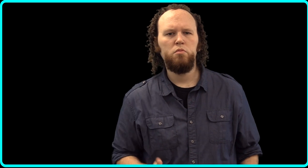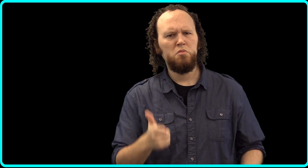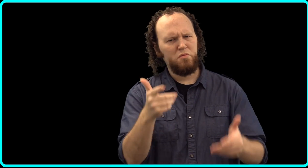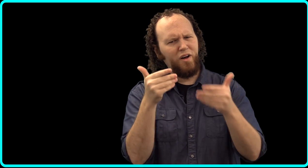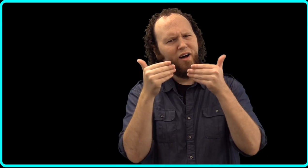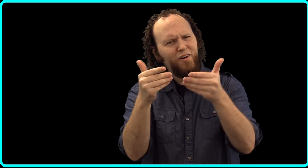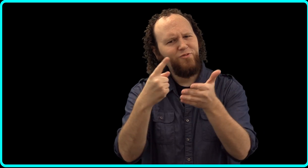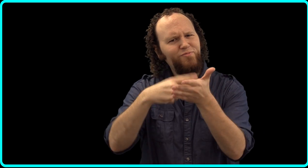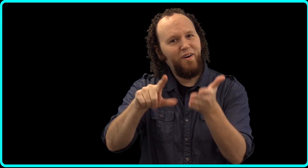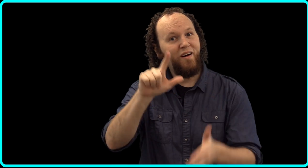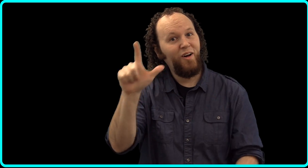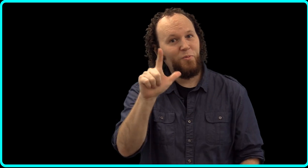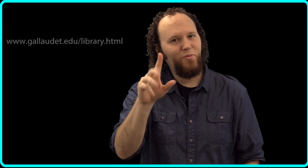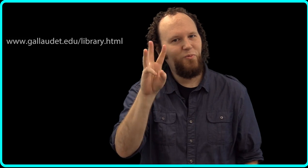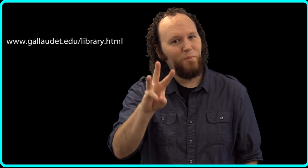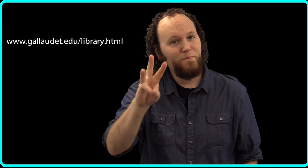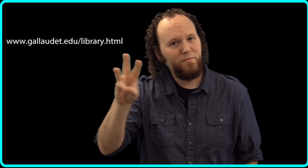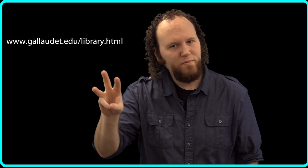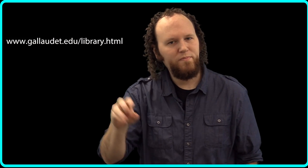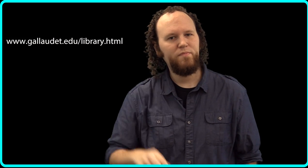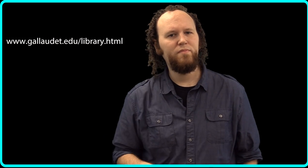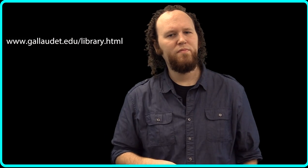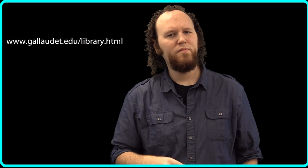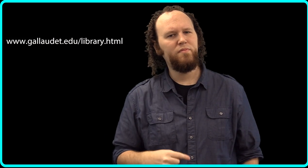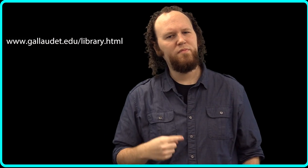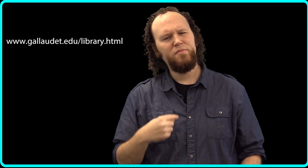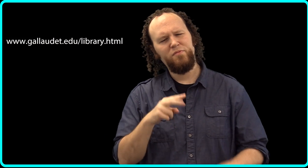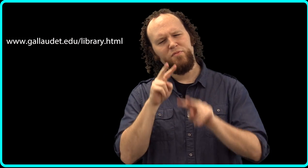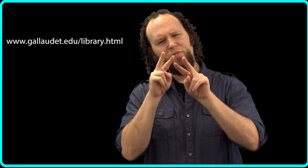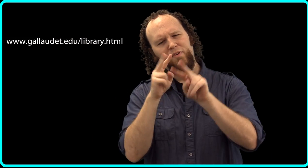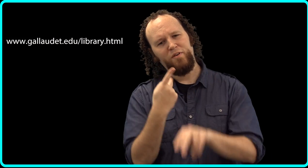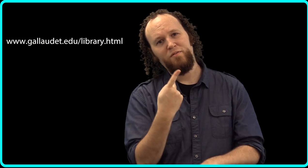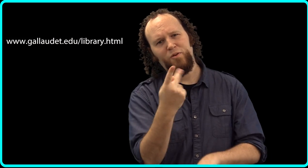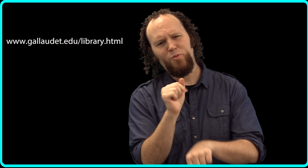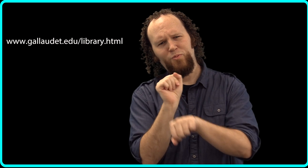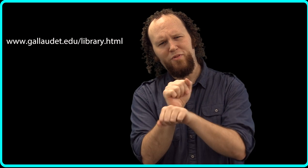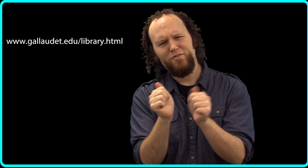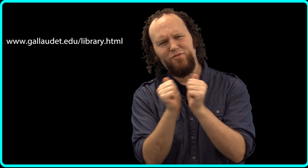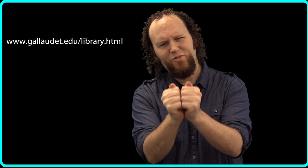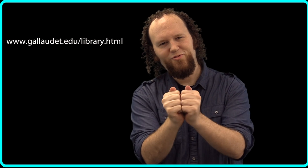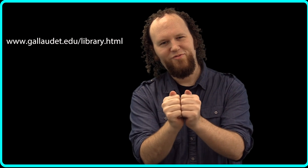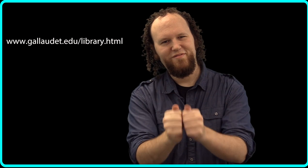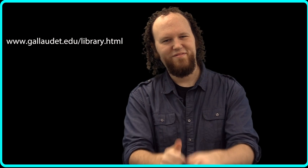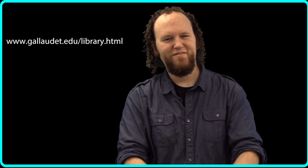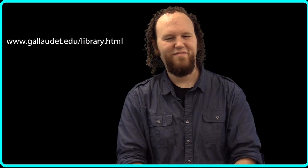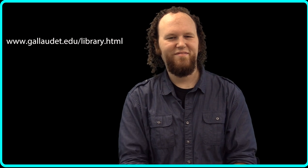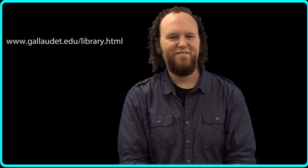Please visit our website! We are looking forward to working with you!